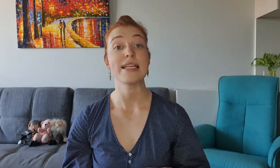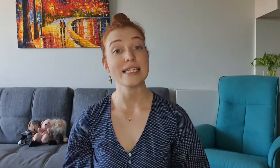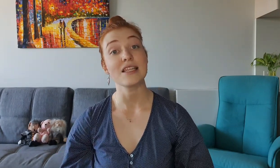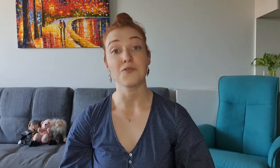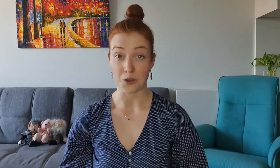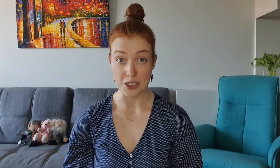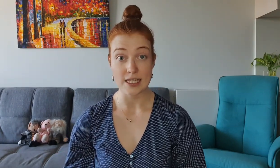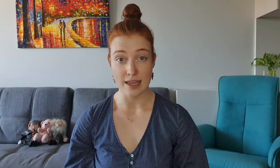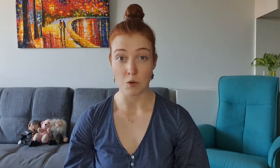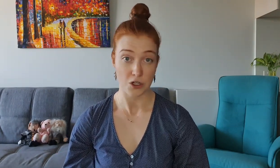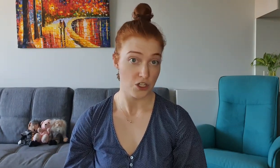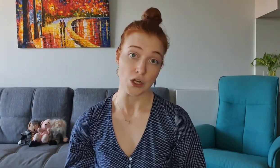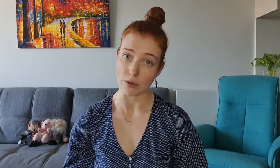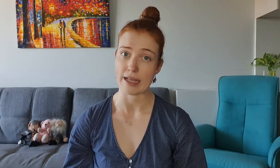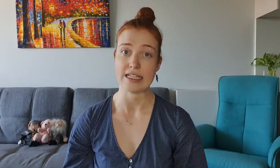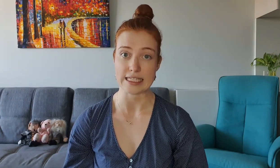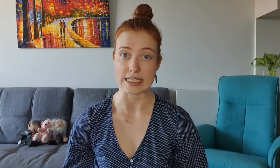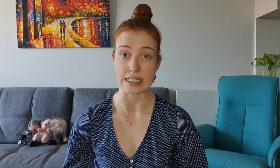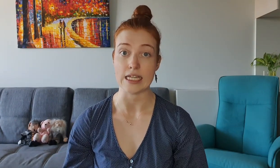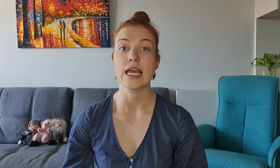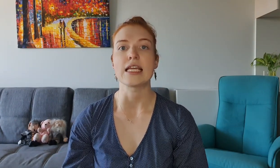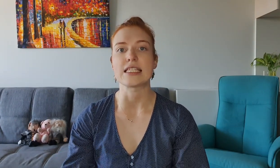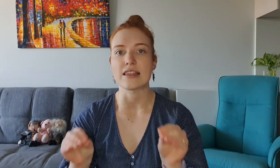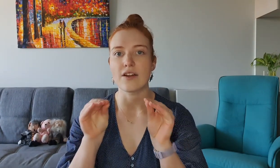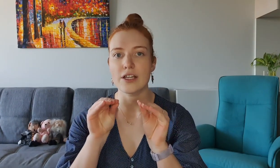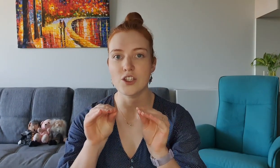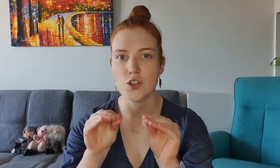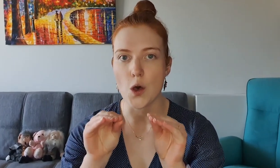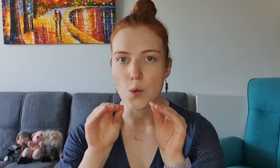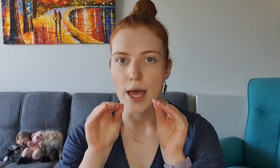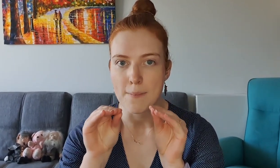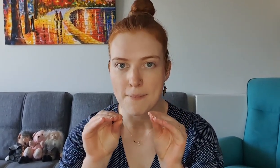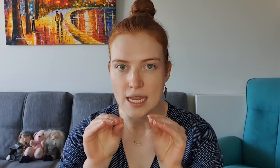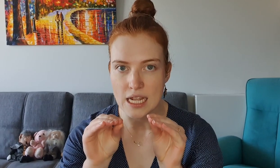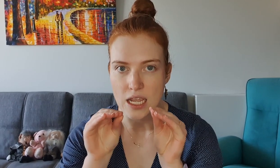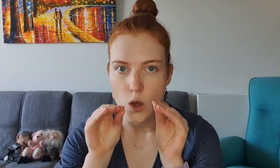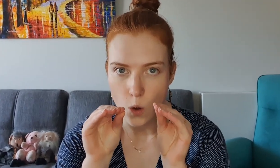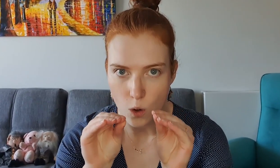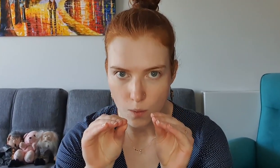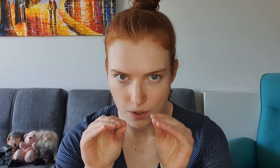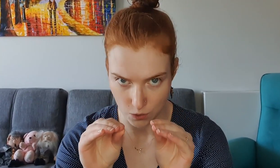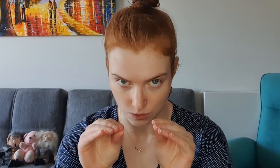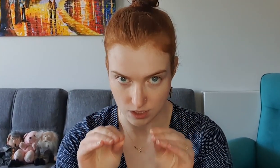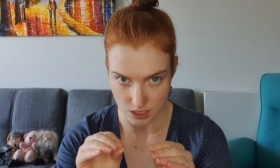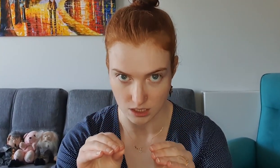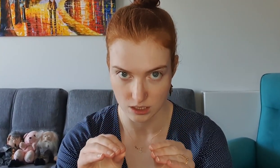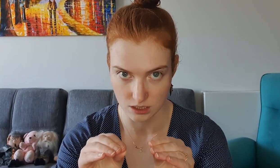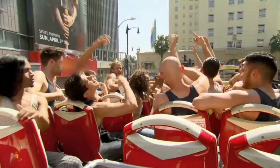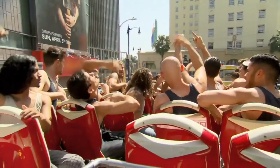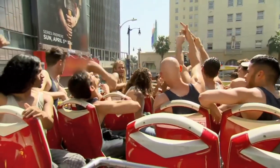Now basically the first thing they want you to know about this season is that there are SO. MANY. HORMONES.